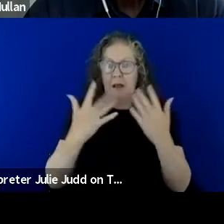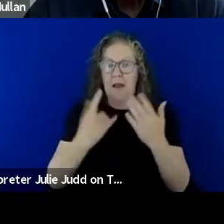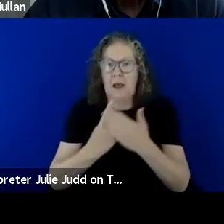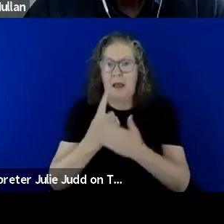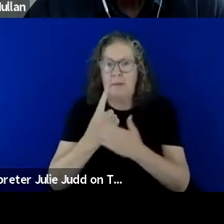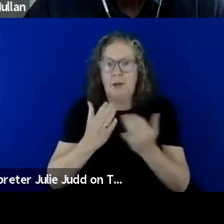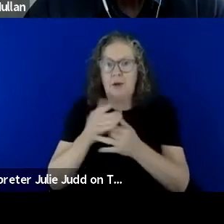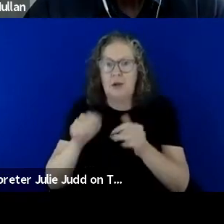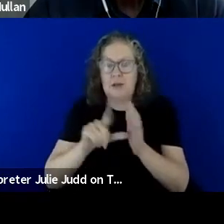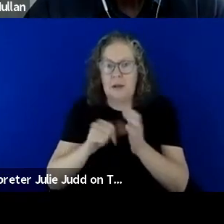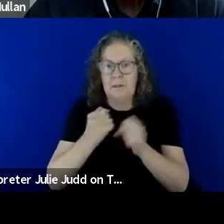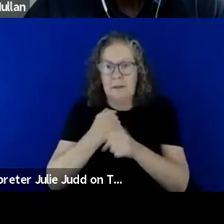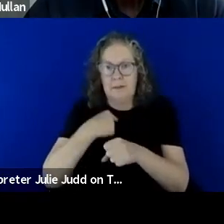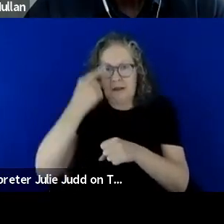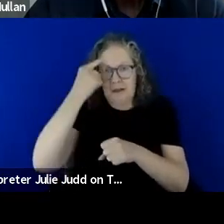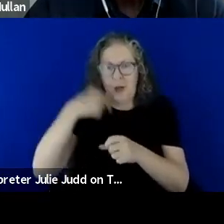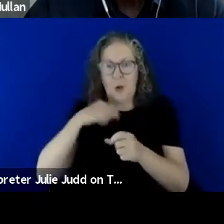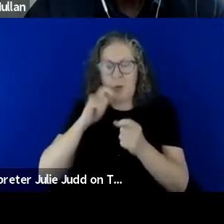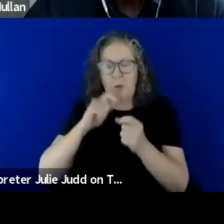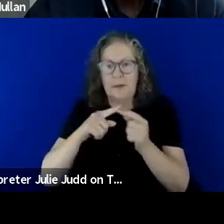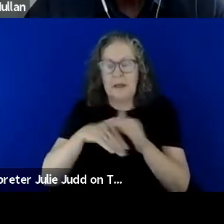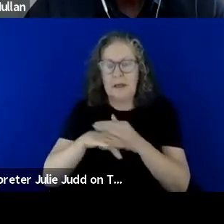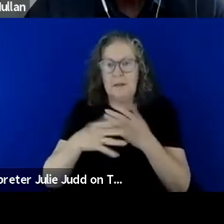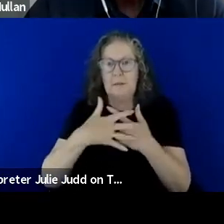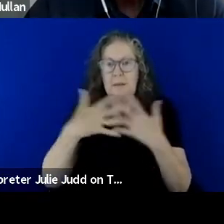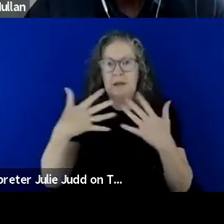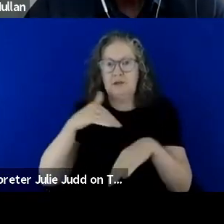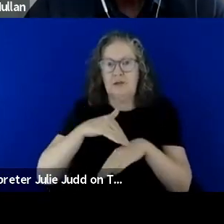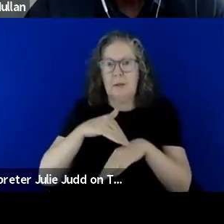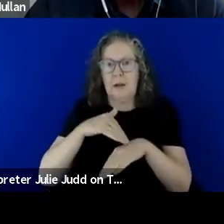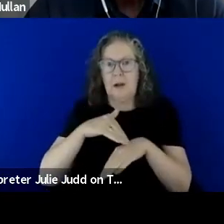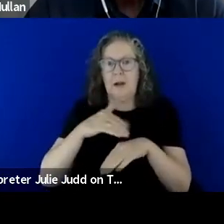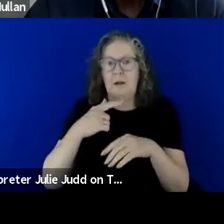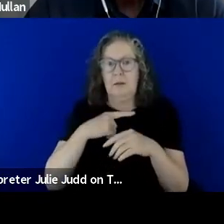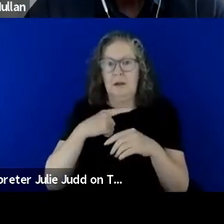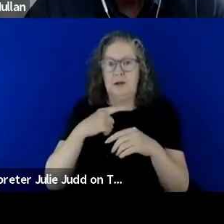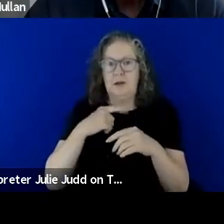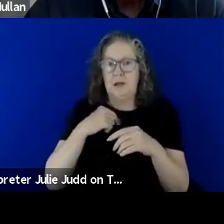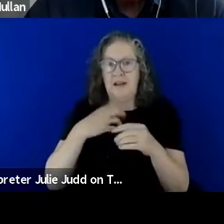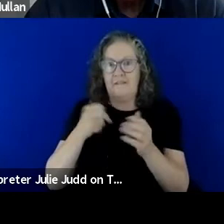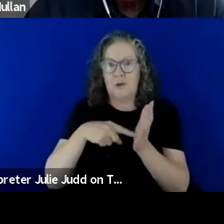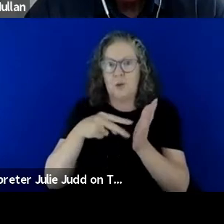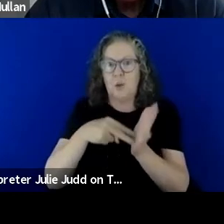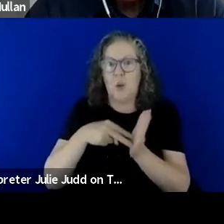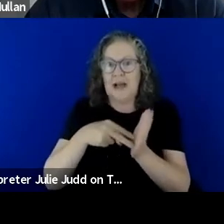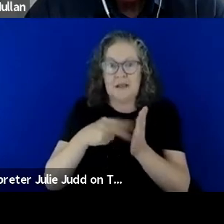I'd be in real trouble here, you know, because I have to just wait and see if anyone sort